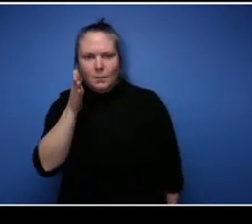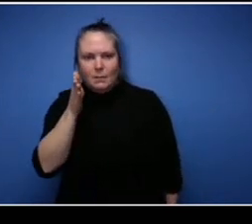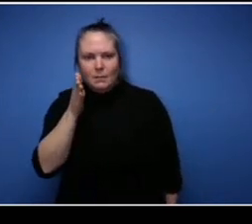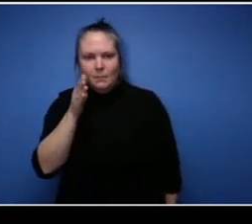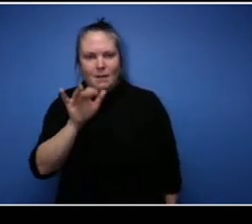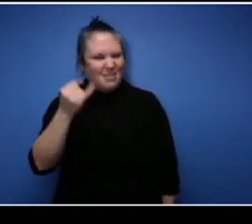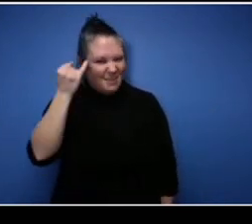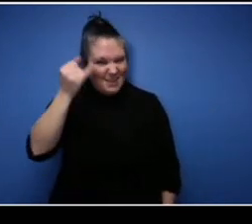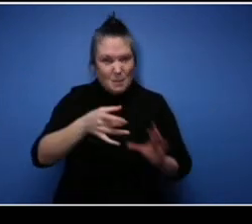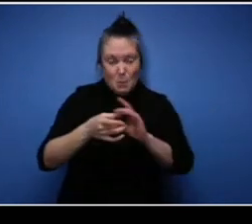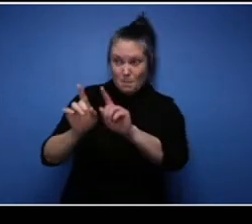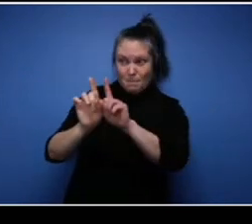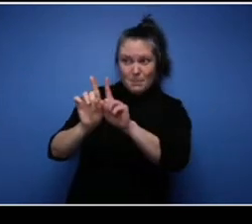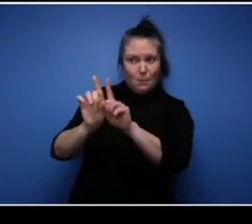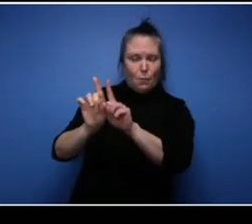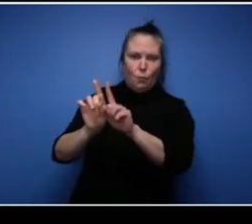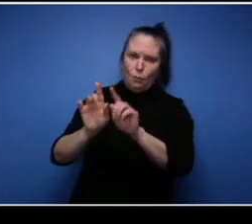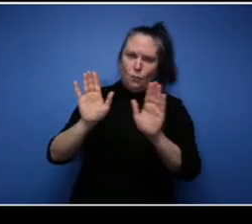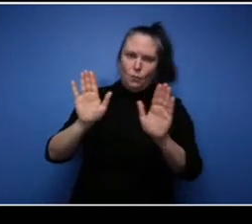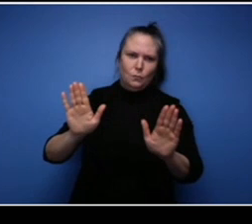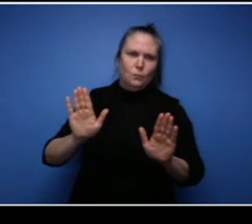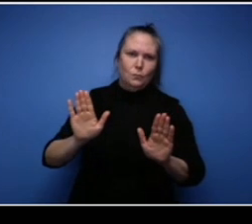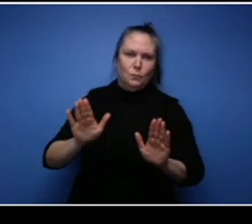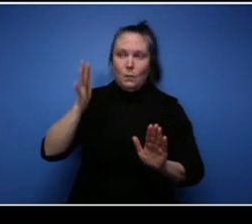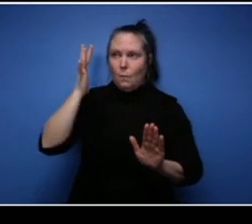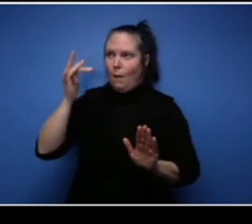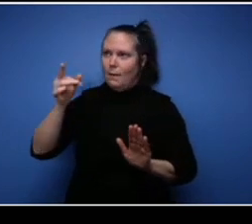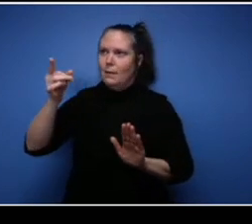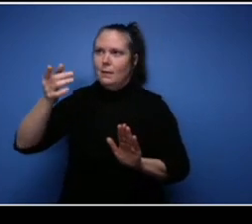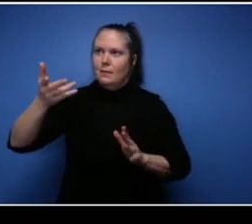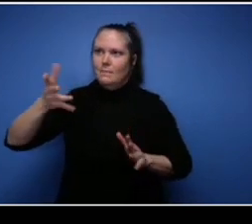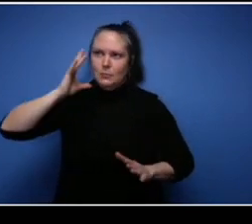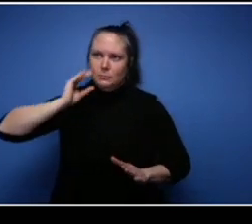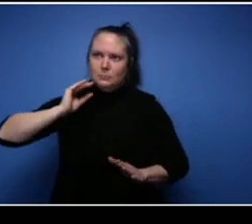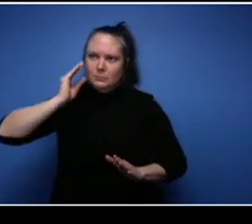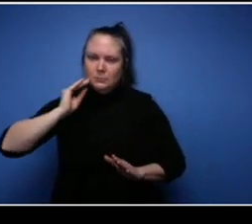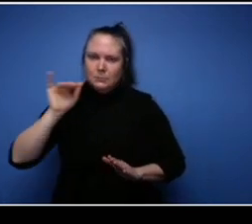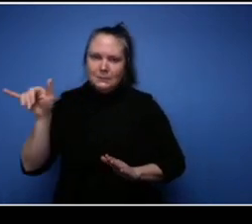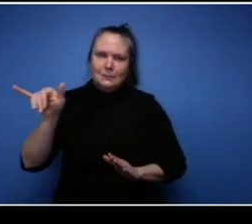strive to do. I think that's so important and that um you really need to to find that.